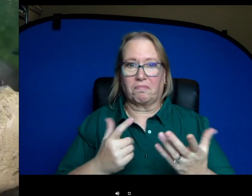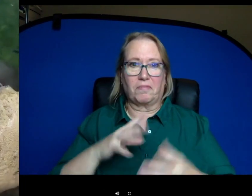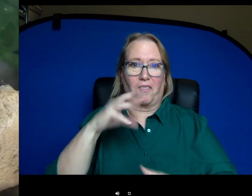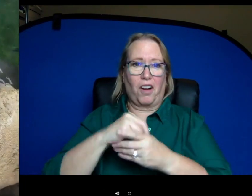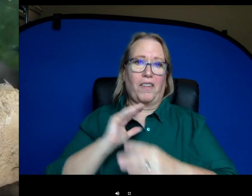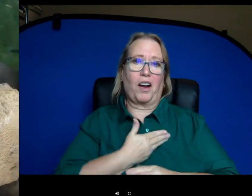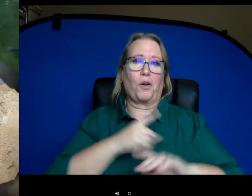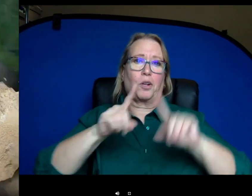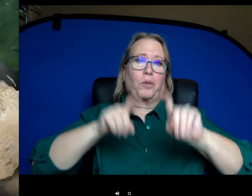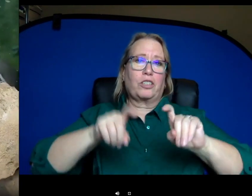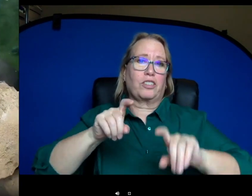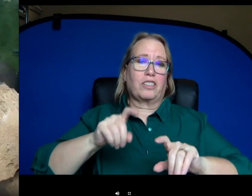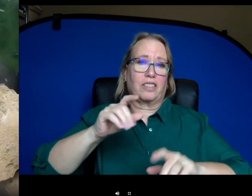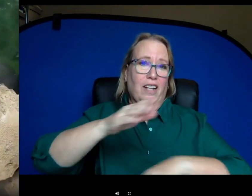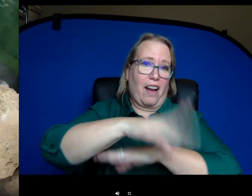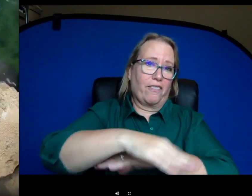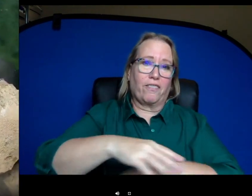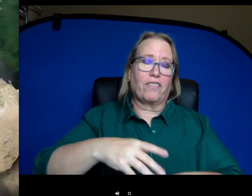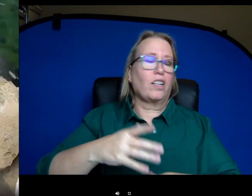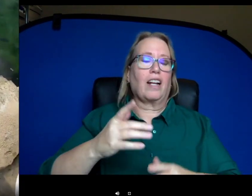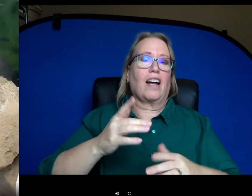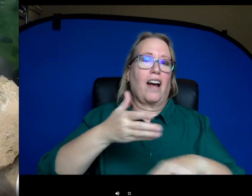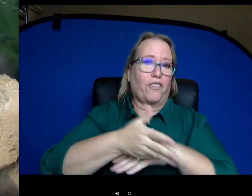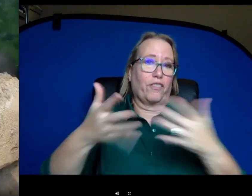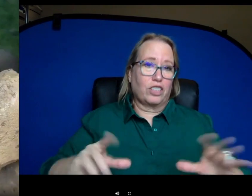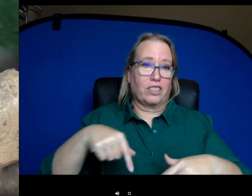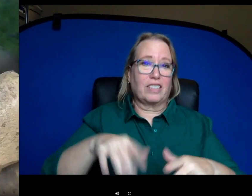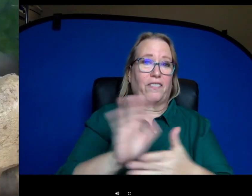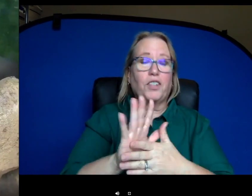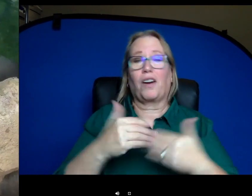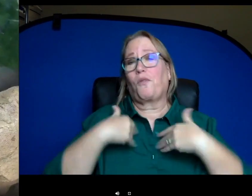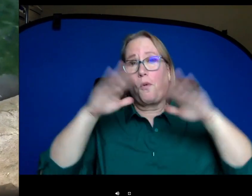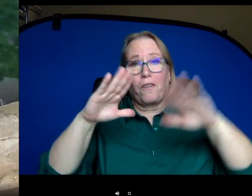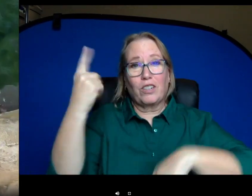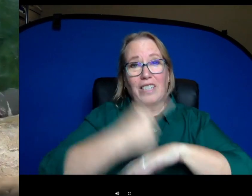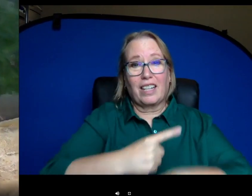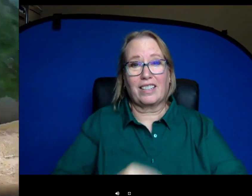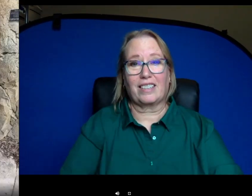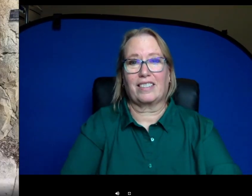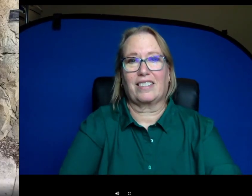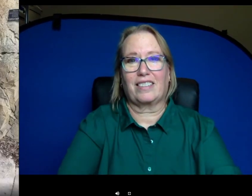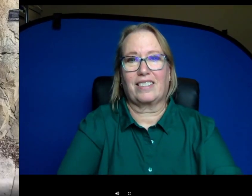quiz afterwards. Hope you learned a little bit more about hippos and have a great day.